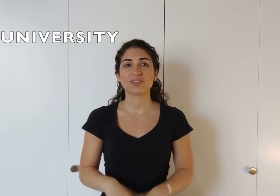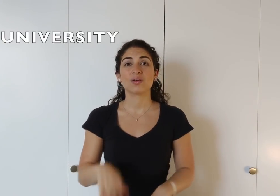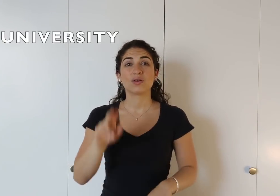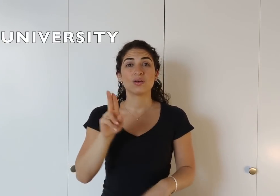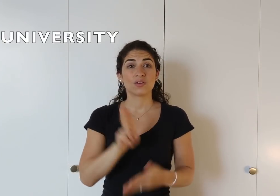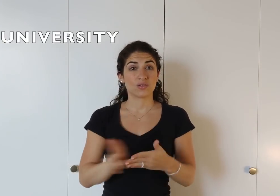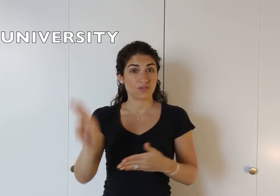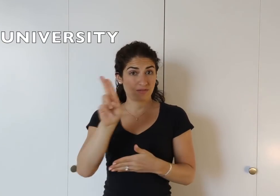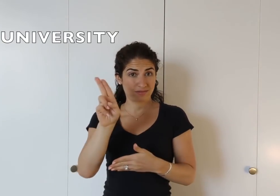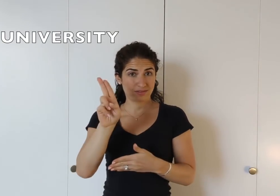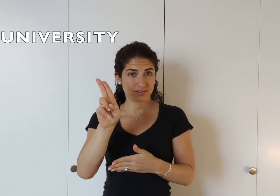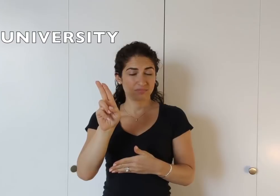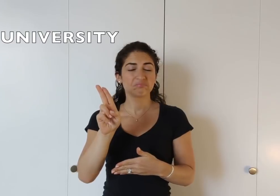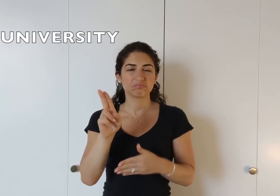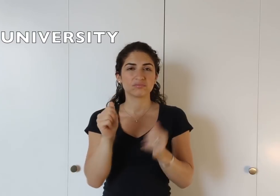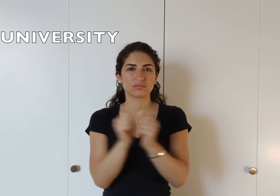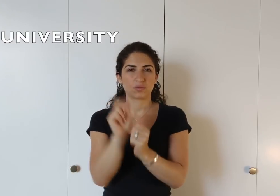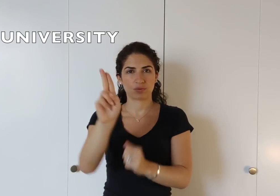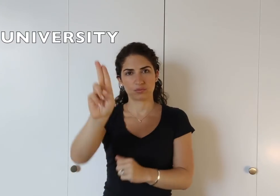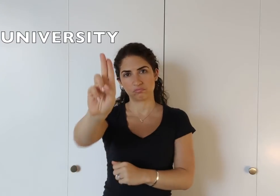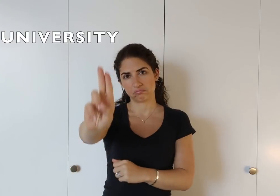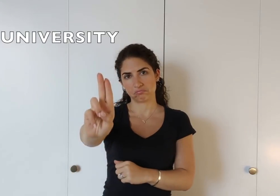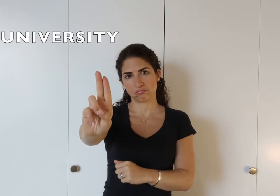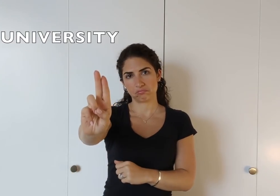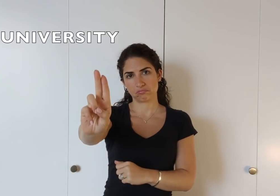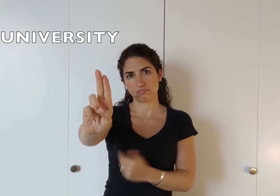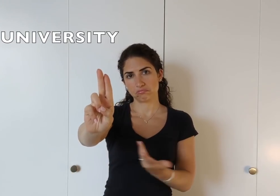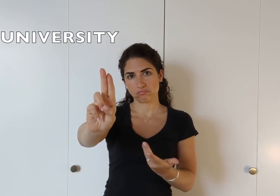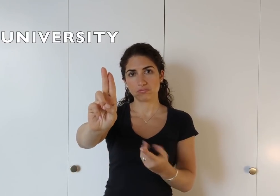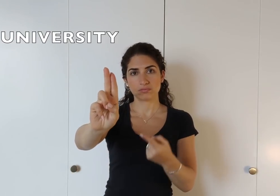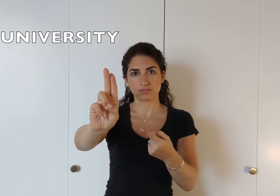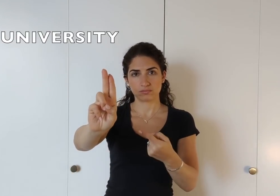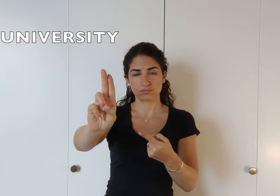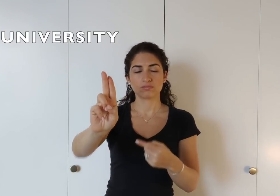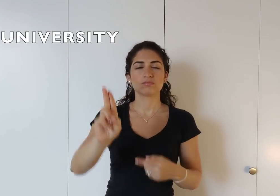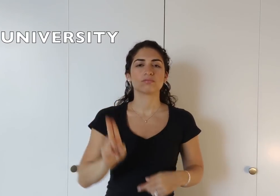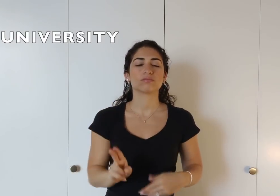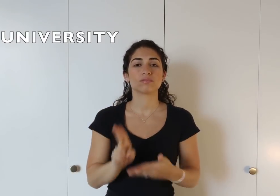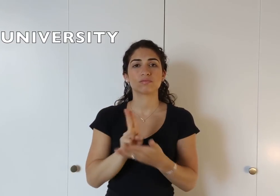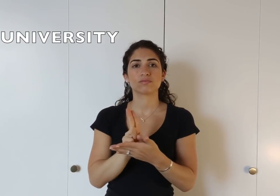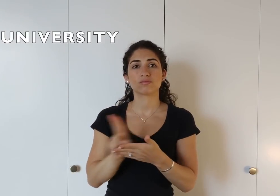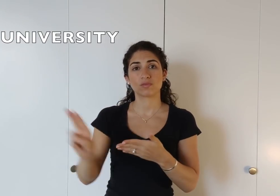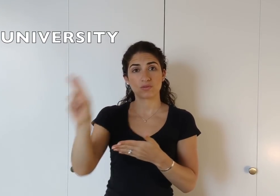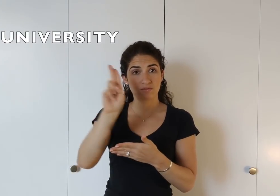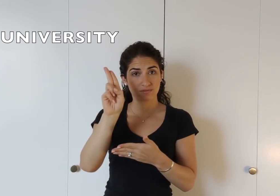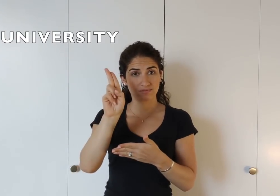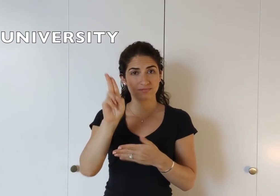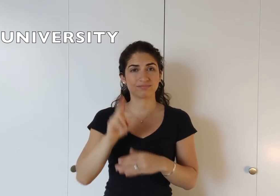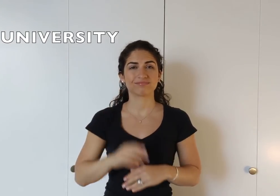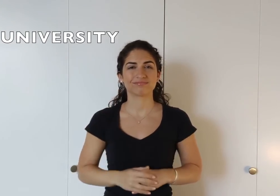The University is done with the "u" handshape. University.